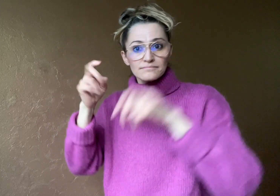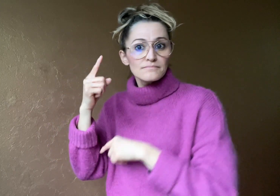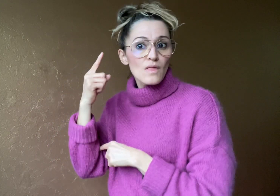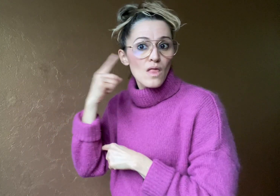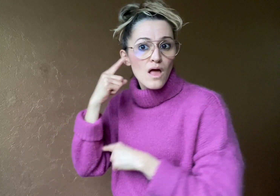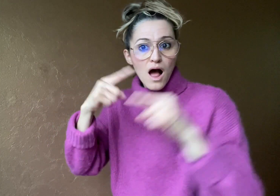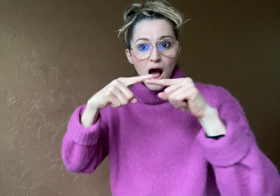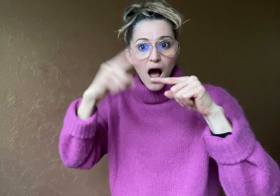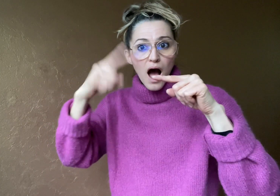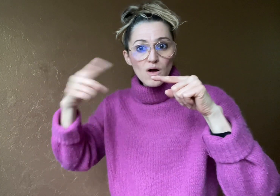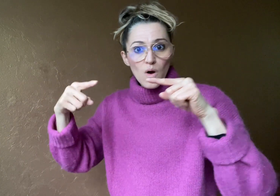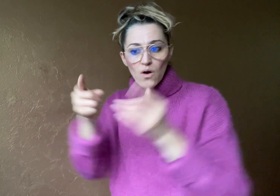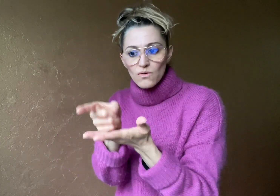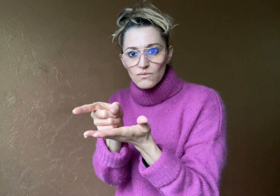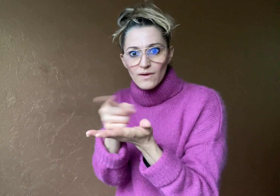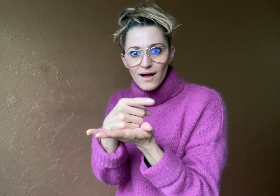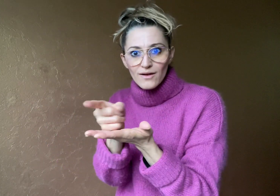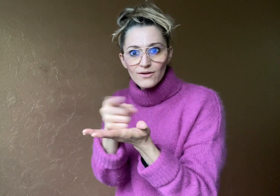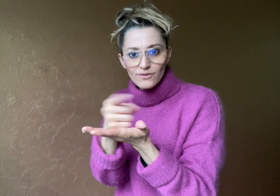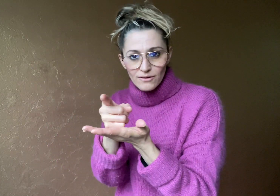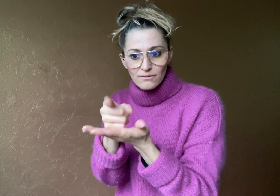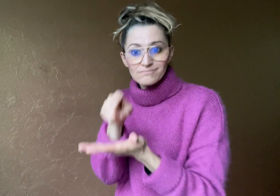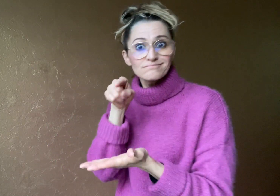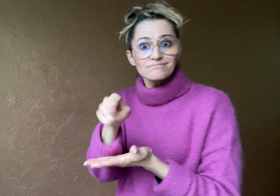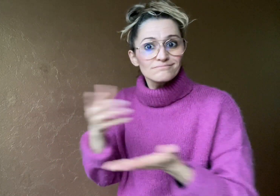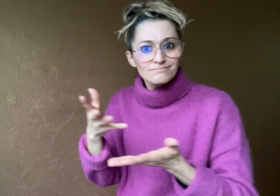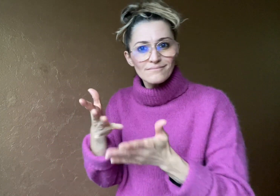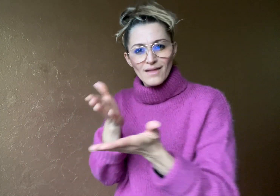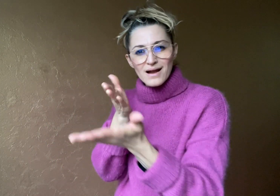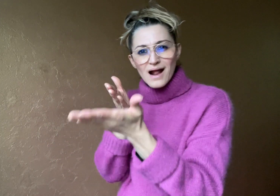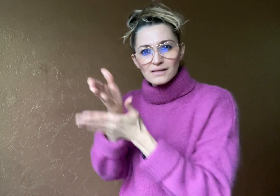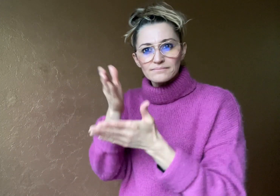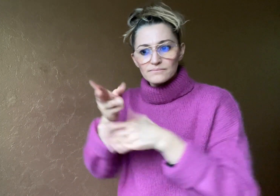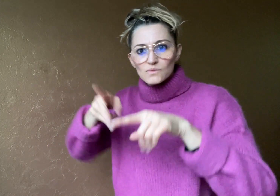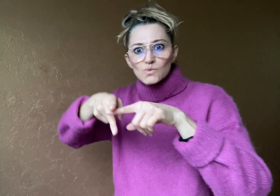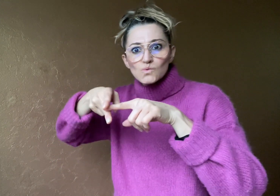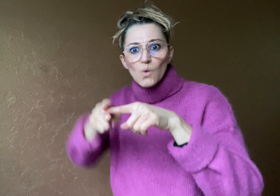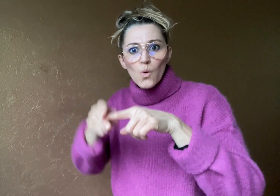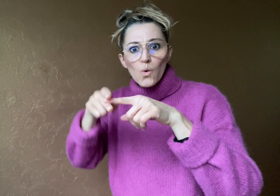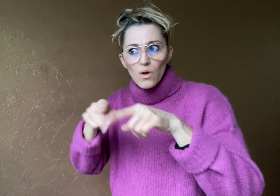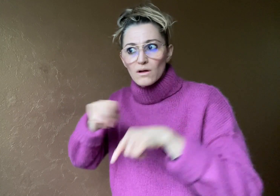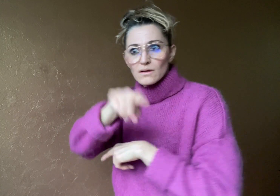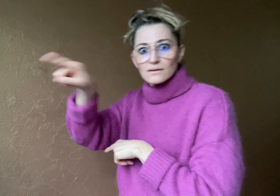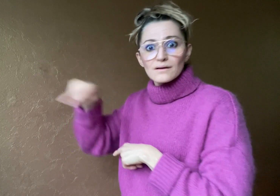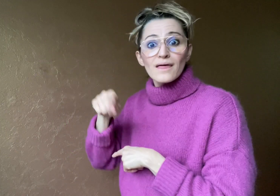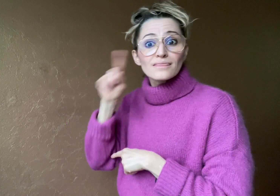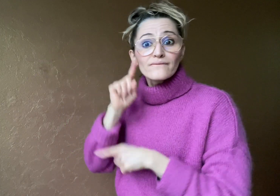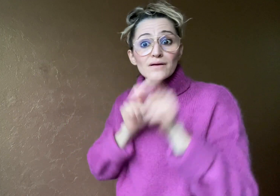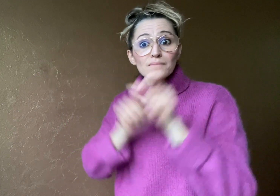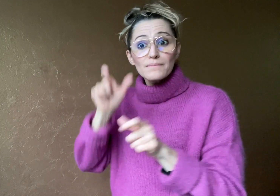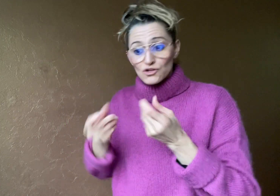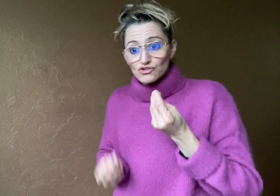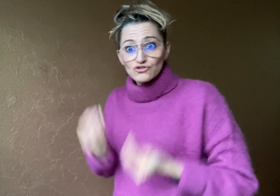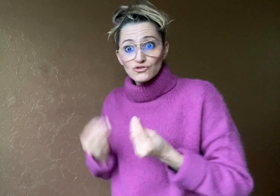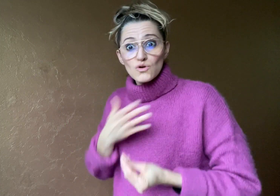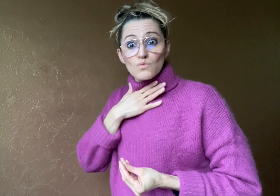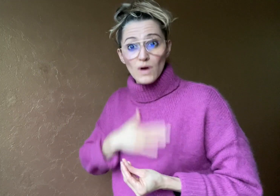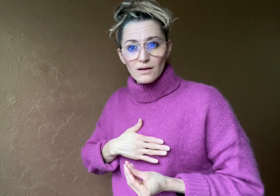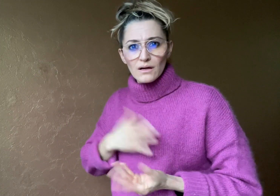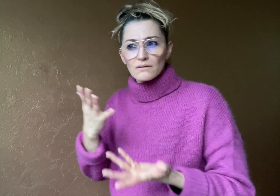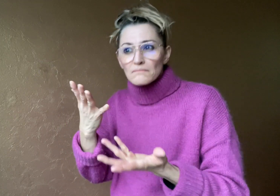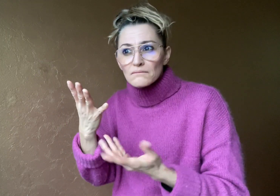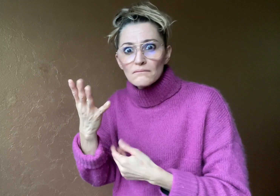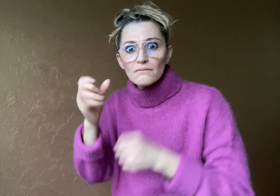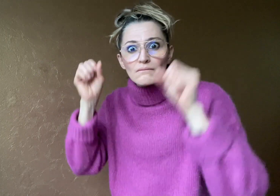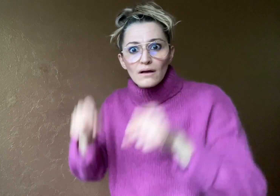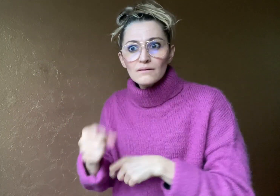“Audio Radar”, an accessibility tool that makes video gaming